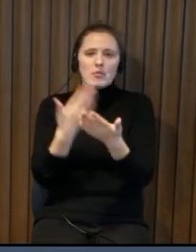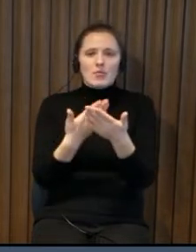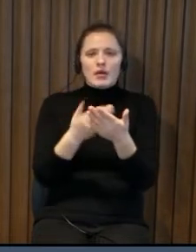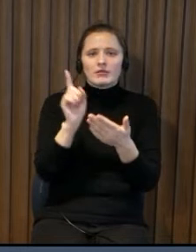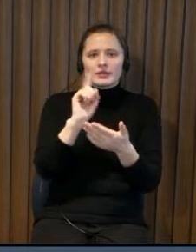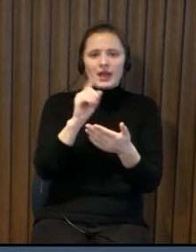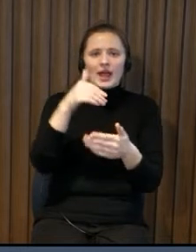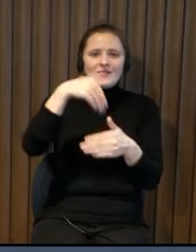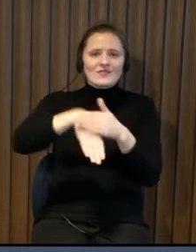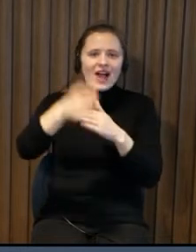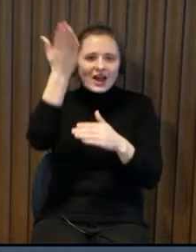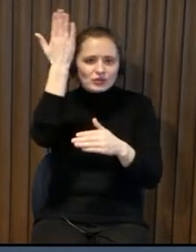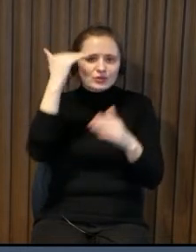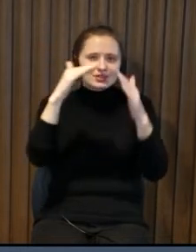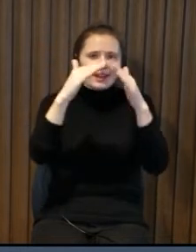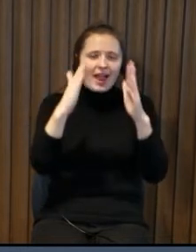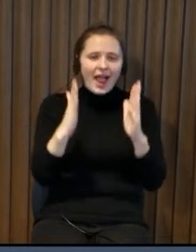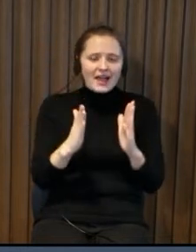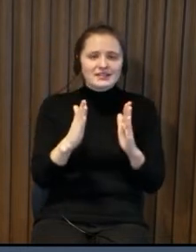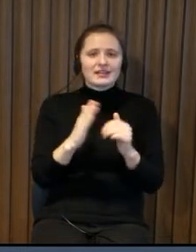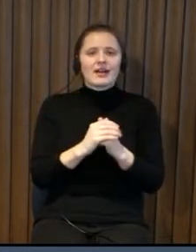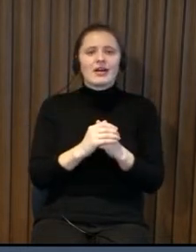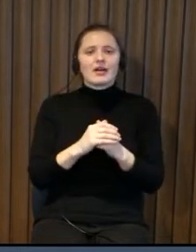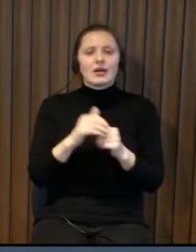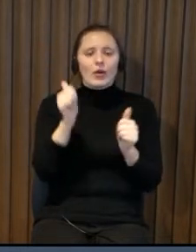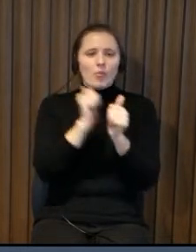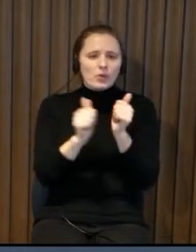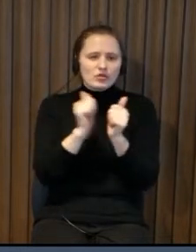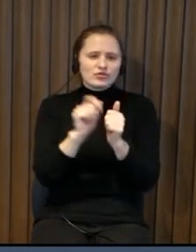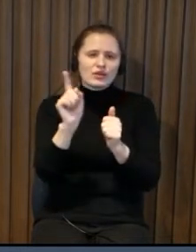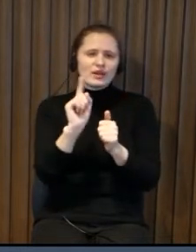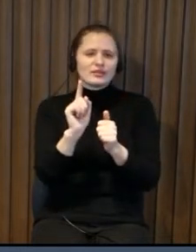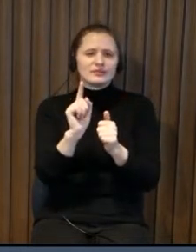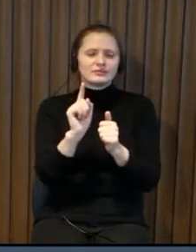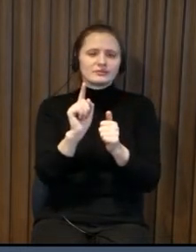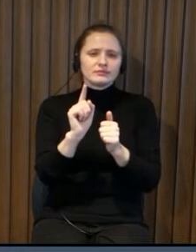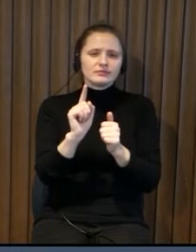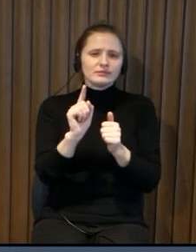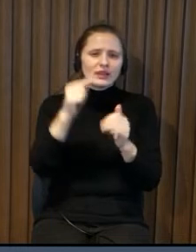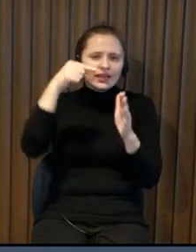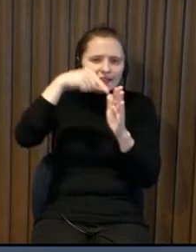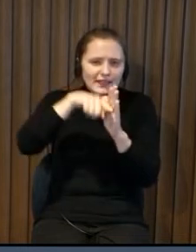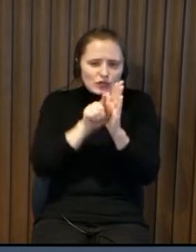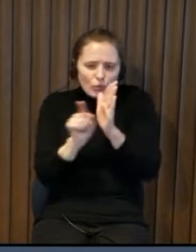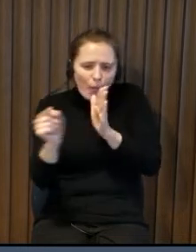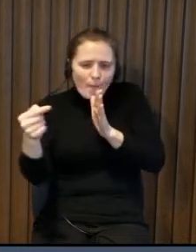guiding lines there because uh like we spoke before if this is a historic building and the